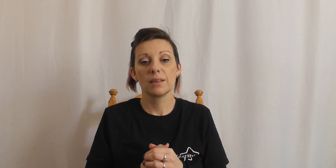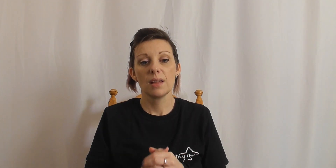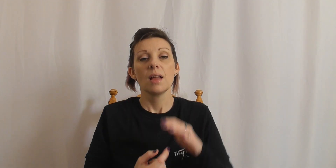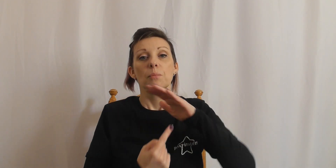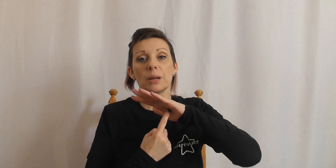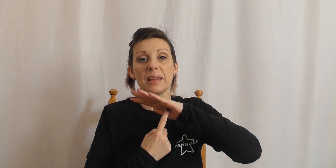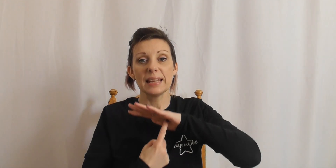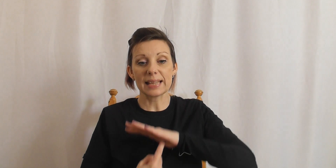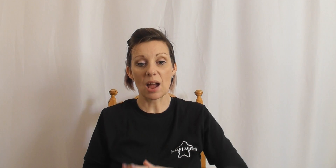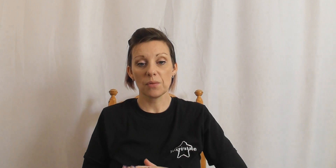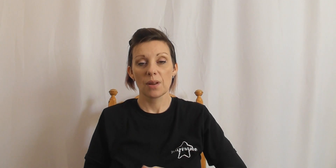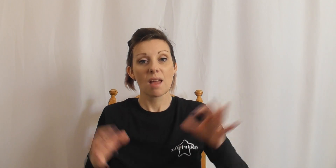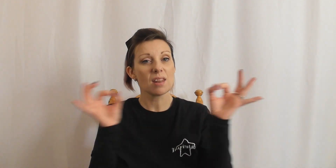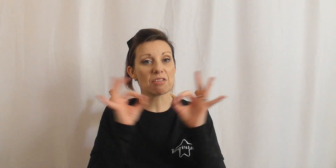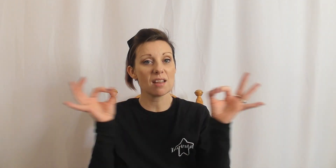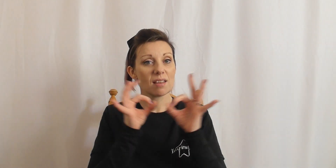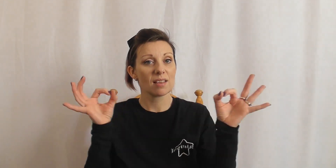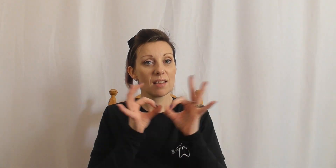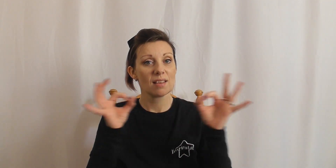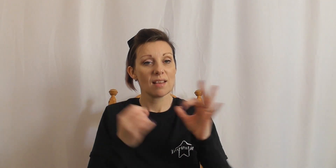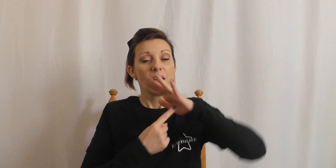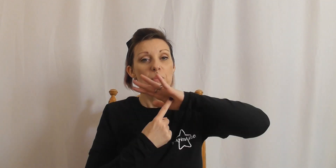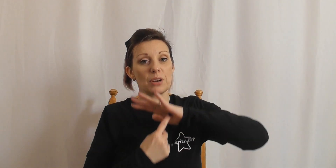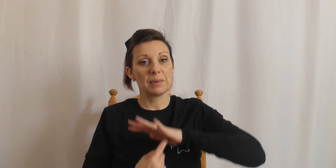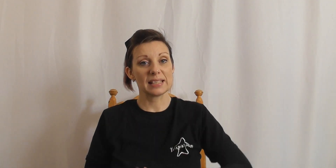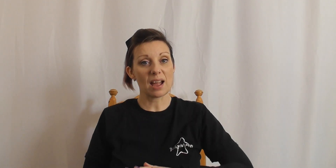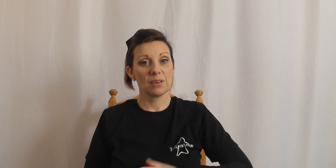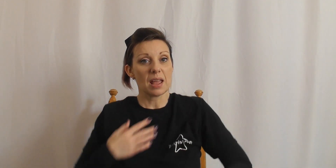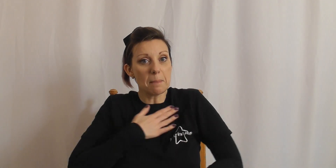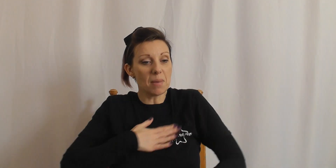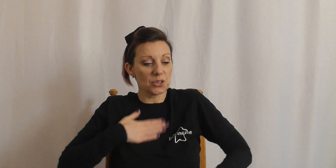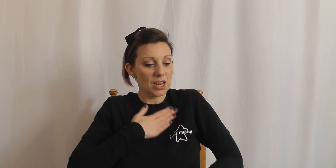bring me down, nothing, bring me down, emotion